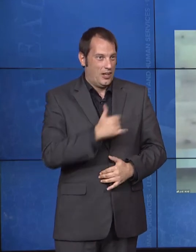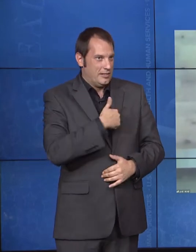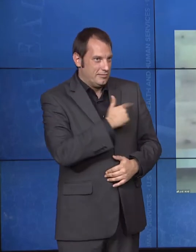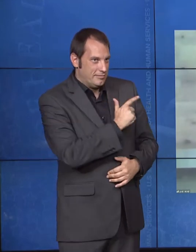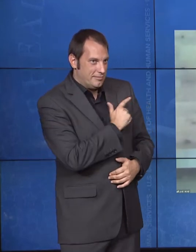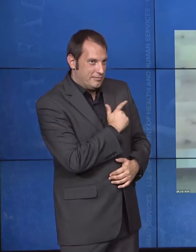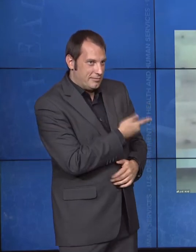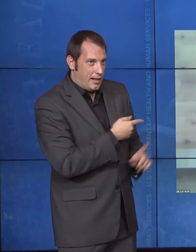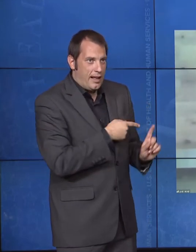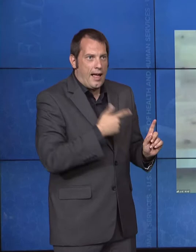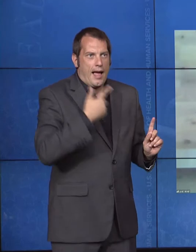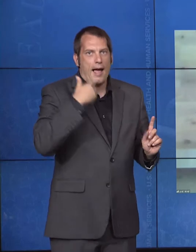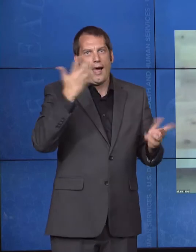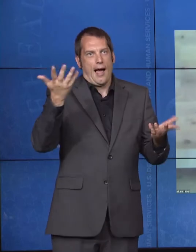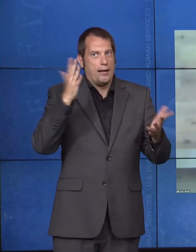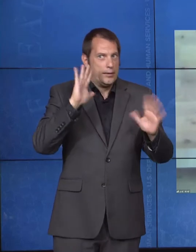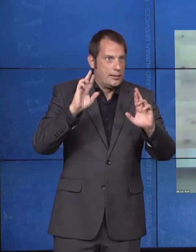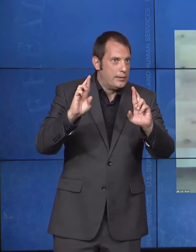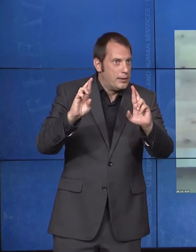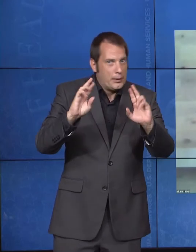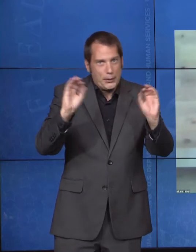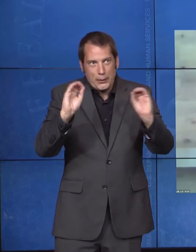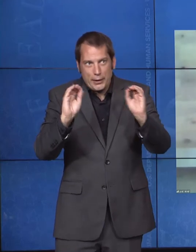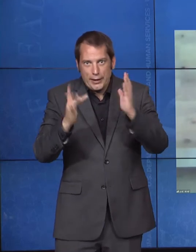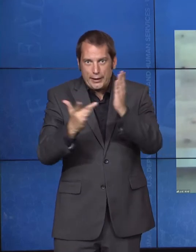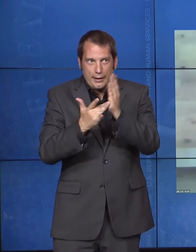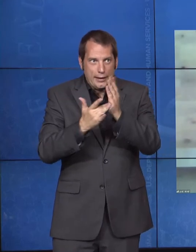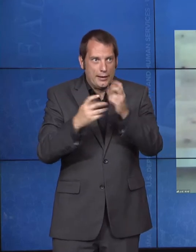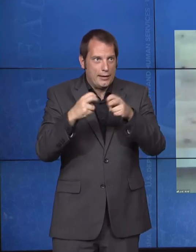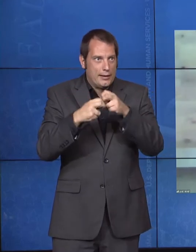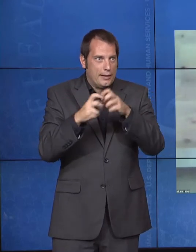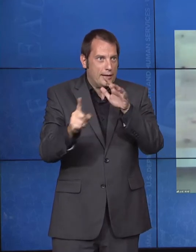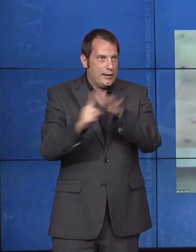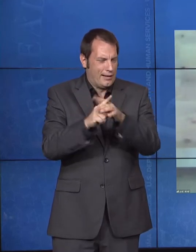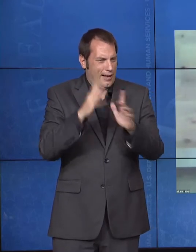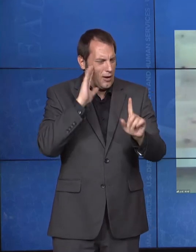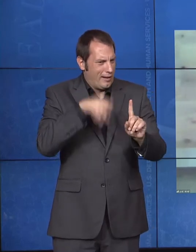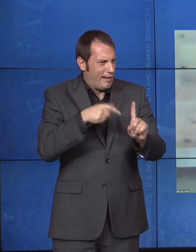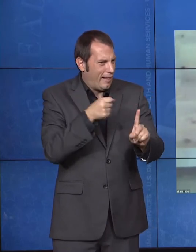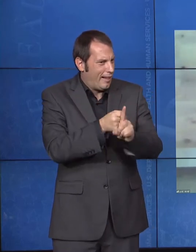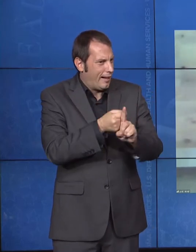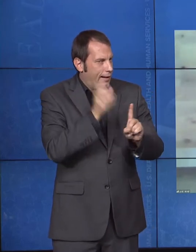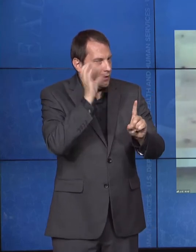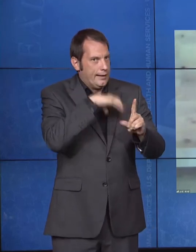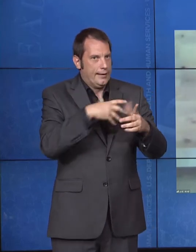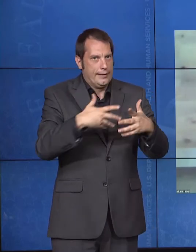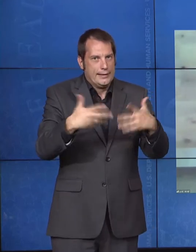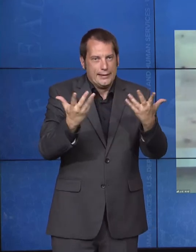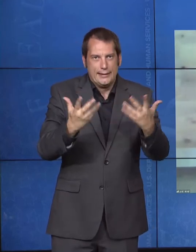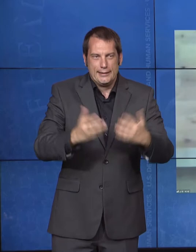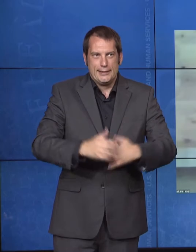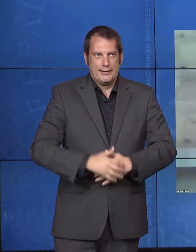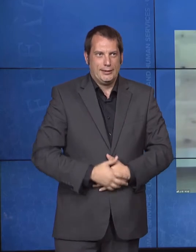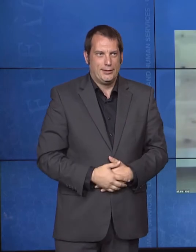we didn't have some technical issues. So, thanks a lot, Lance. And Lynn, my apologies